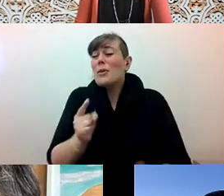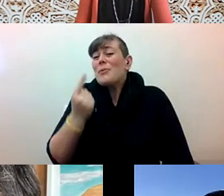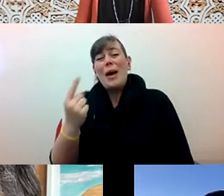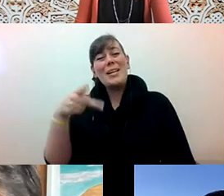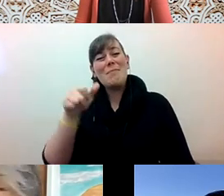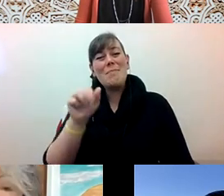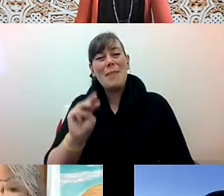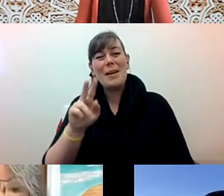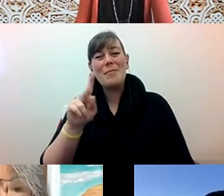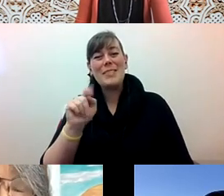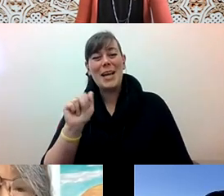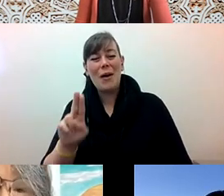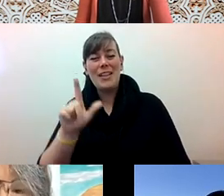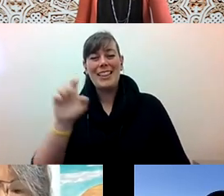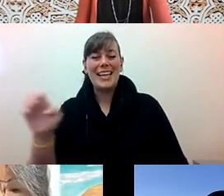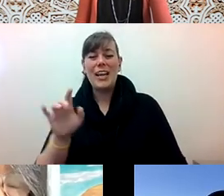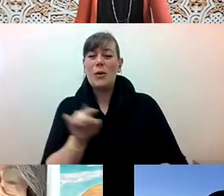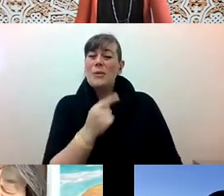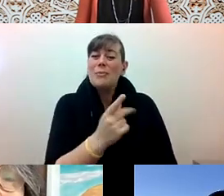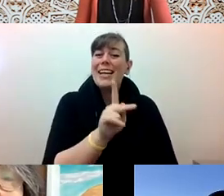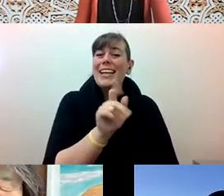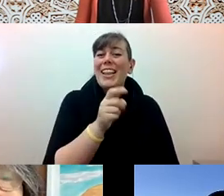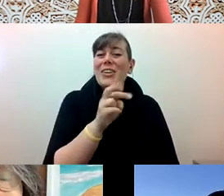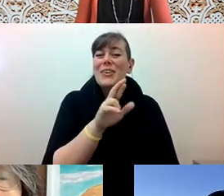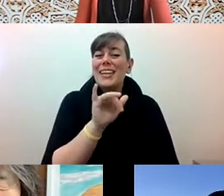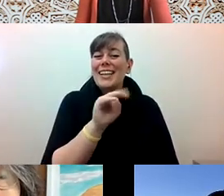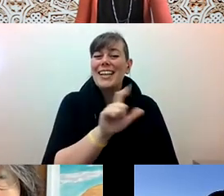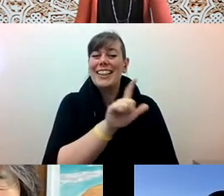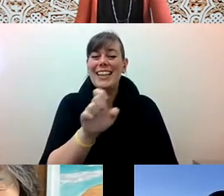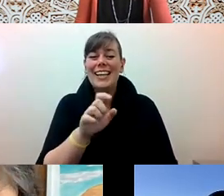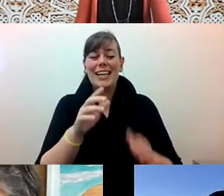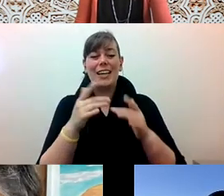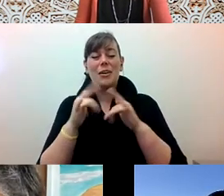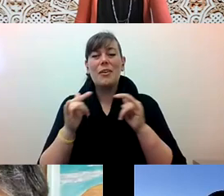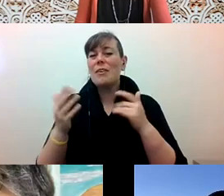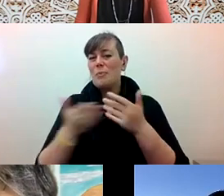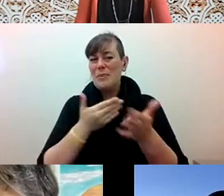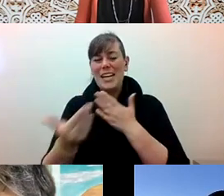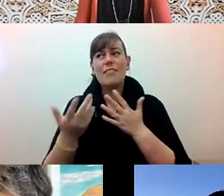Alex Tom he/him: or you know one Katherine, one.. you know, you just be all look, there are other pathways for you. You don't have to be a computer engineer.